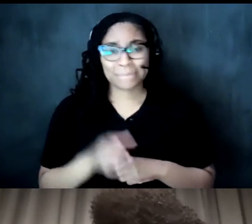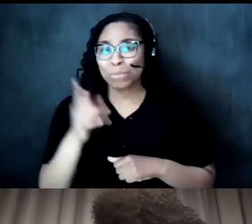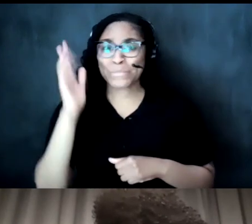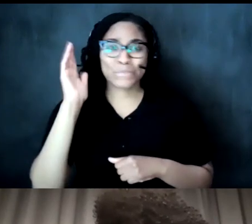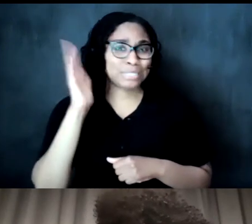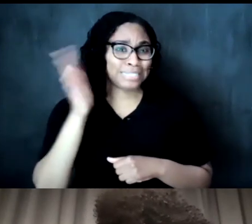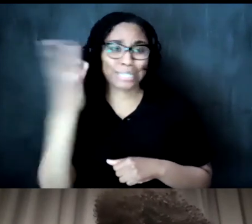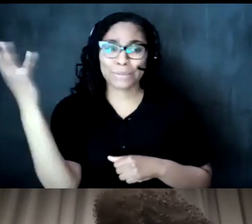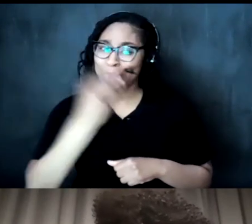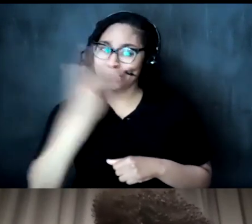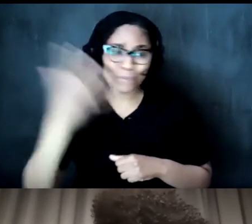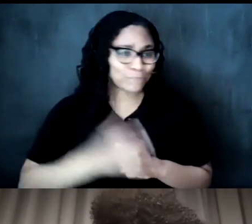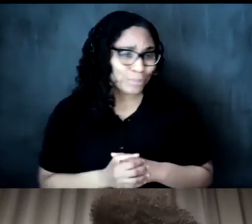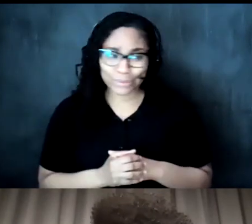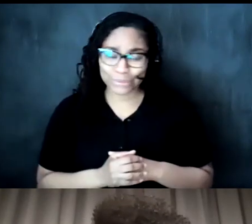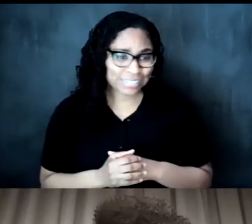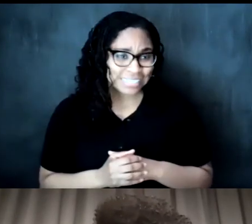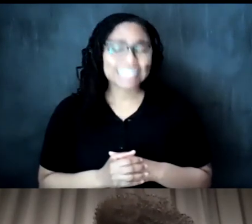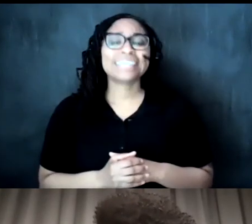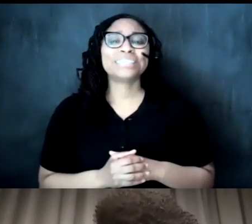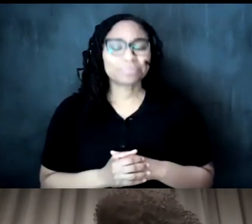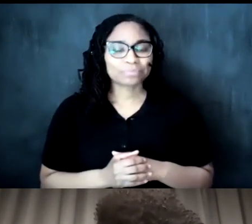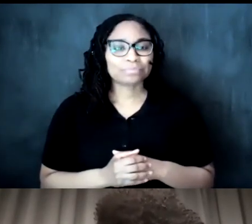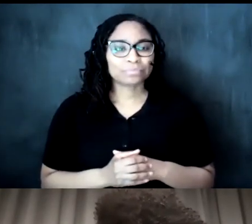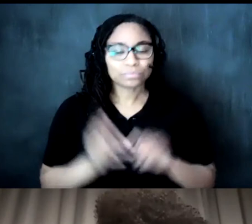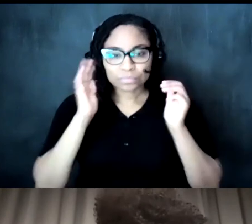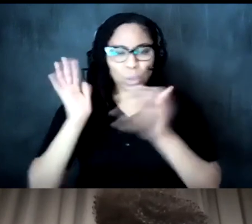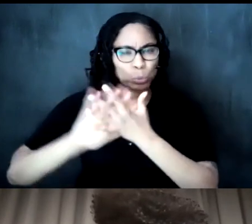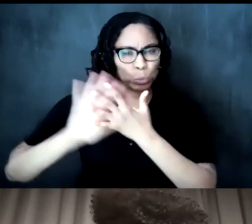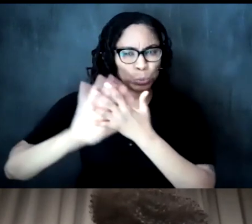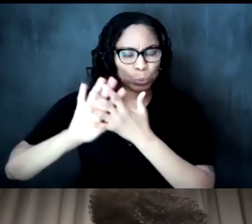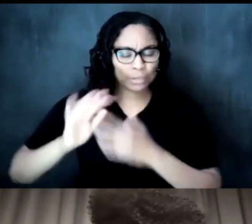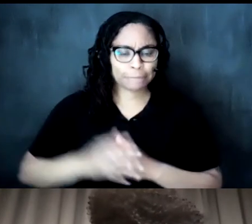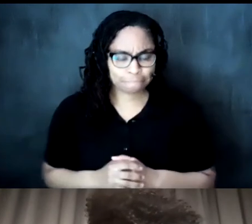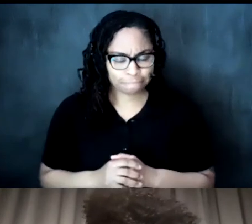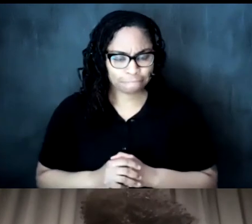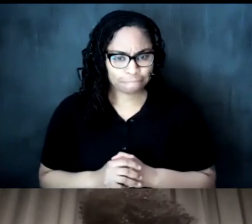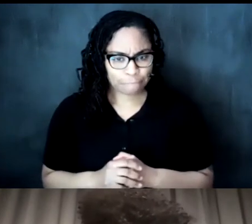um i know that what i had i mean the history do you have a book